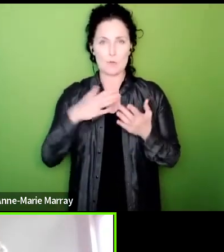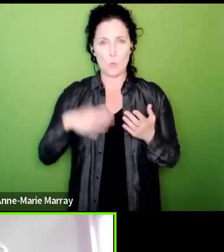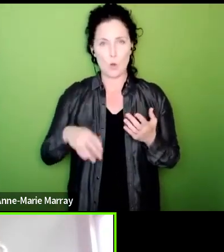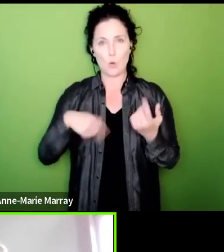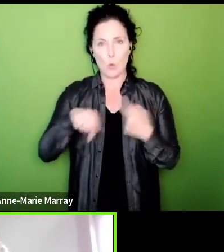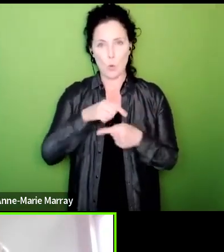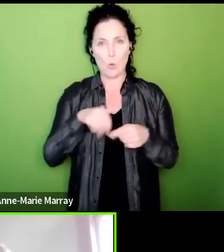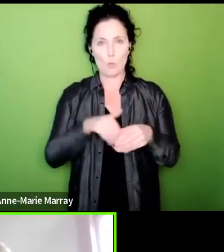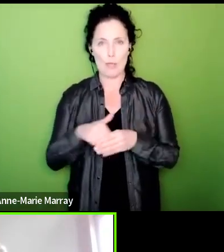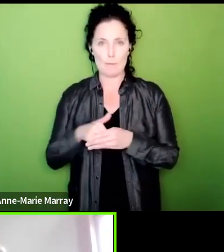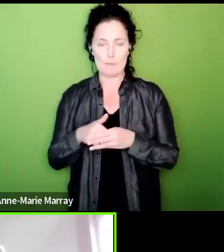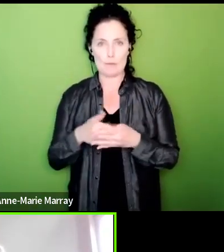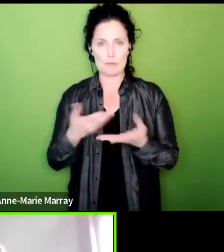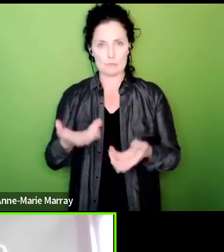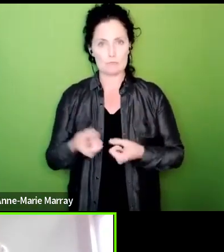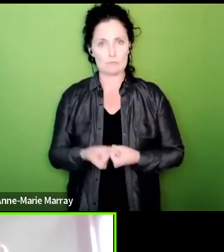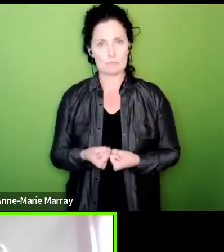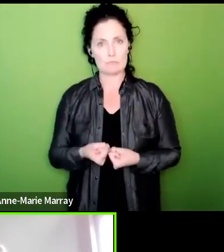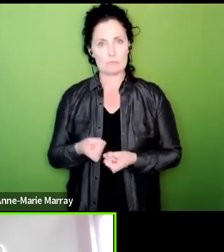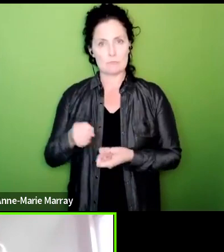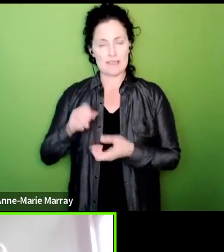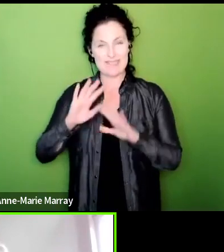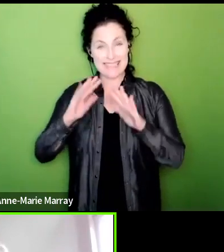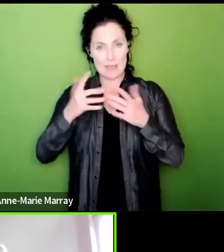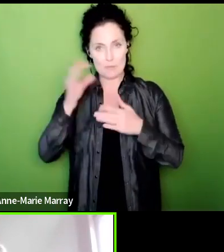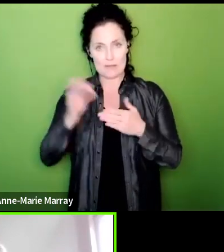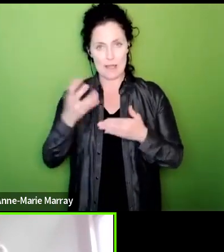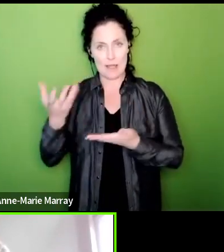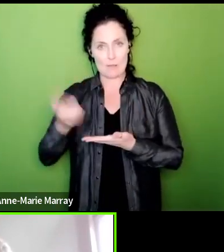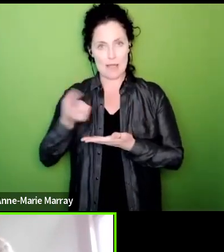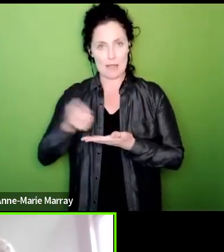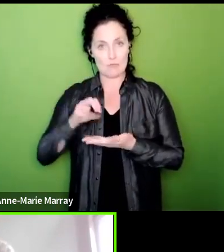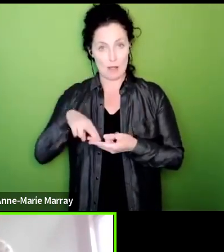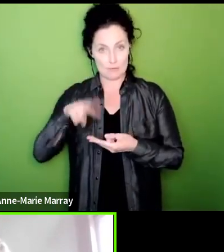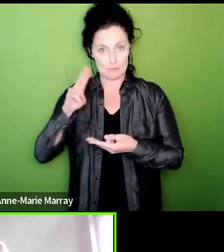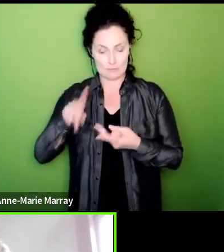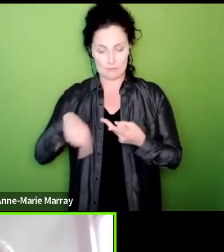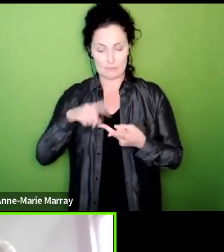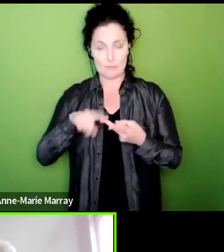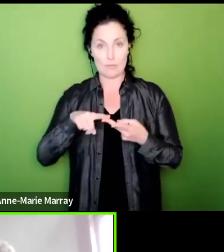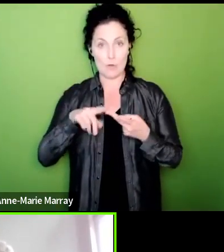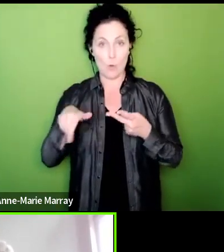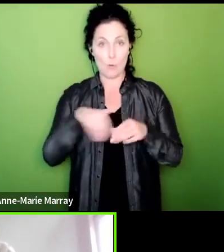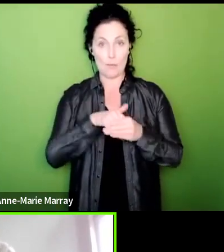an inflation-proof pay rate of 10% we want all of our members to get agreements around job security